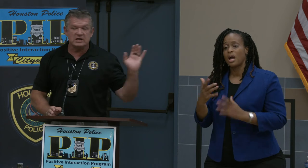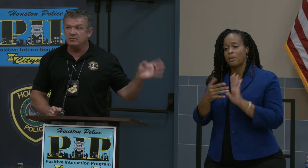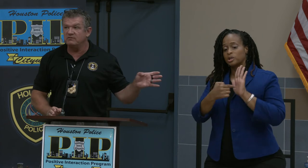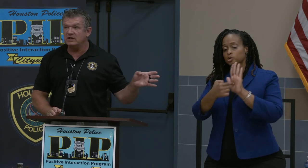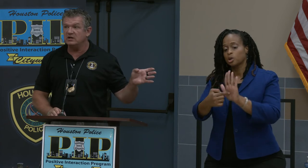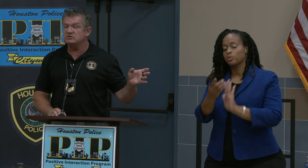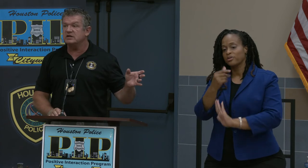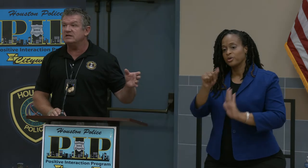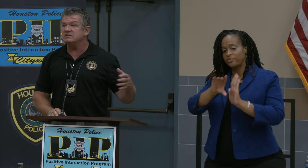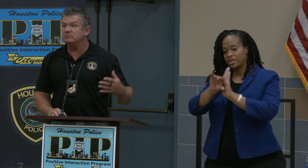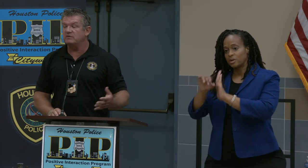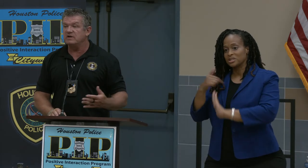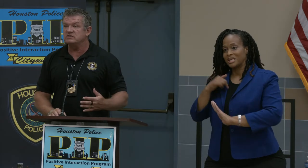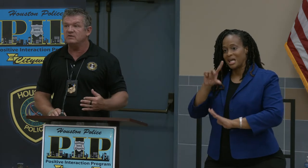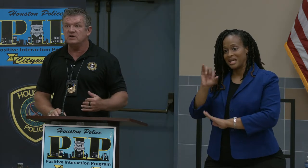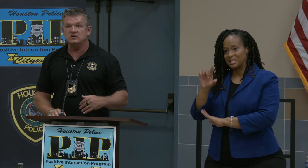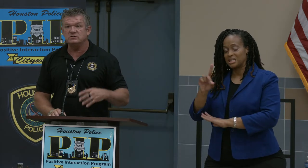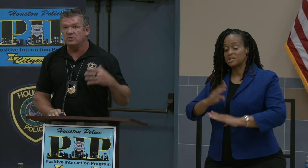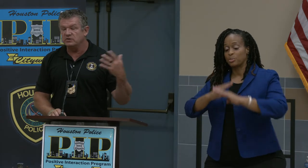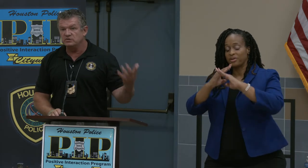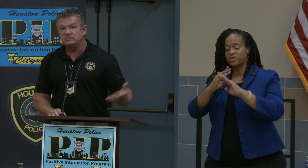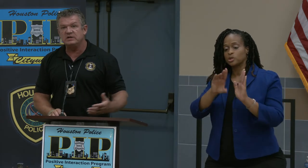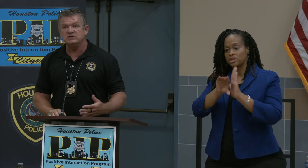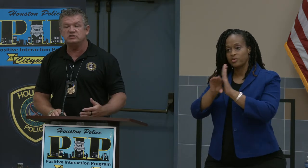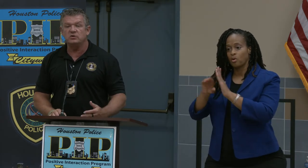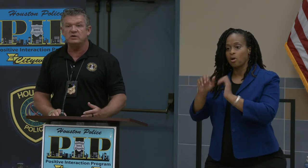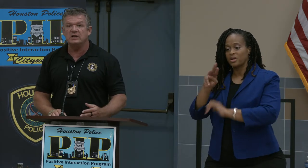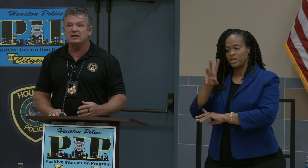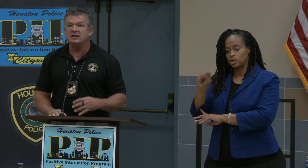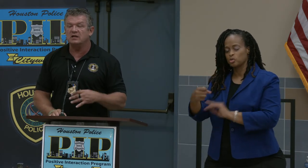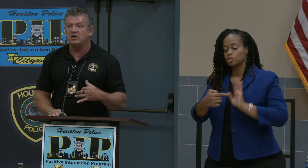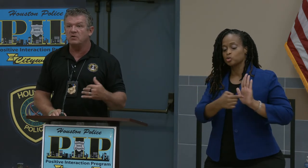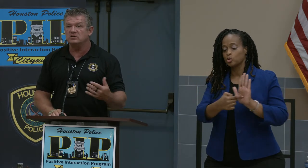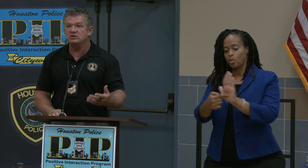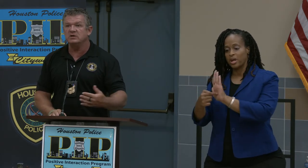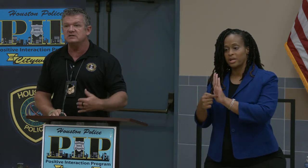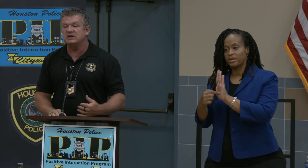couple of videos I did, some prevention videos. All the news media is showing it and also inside